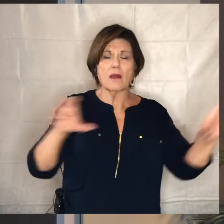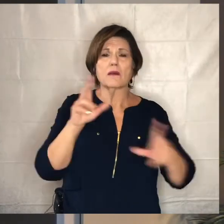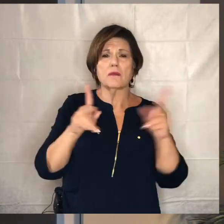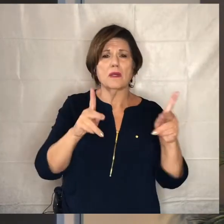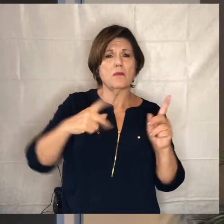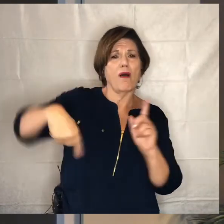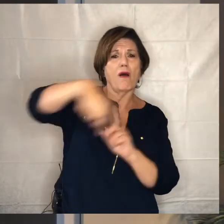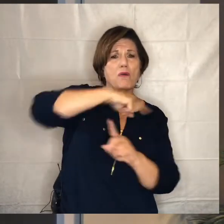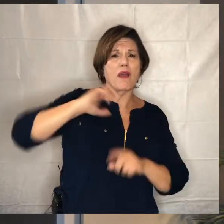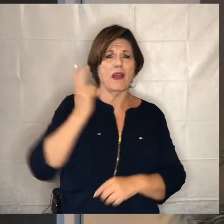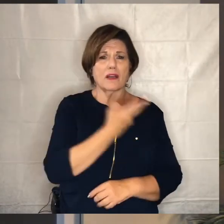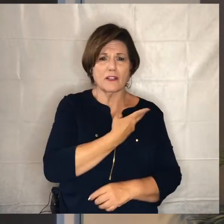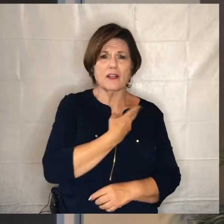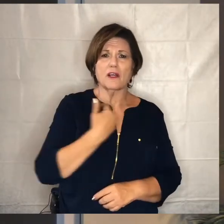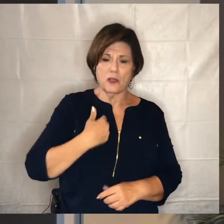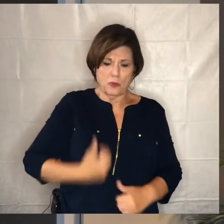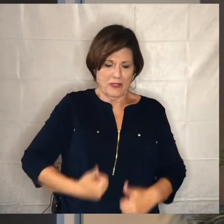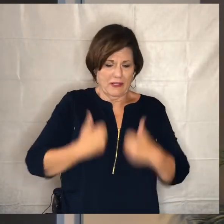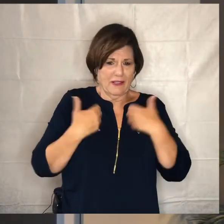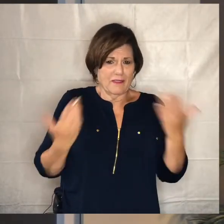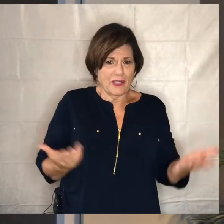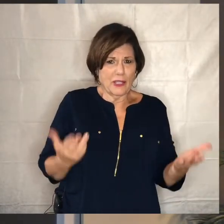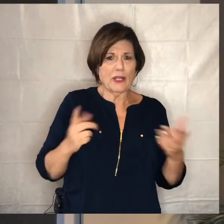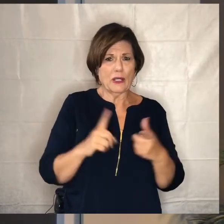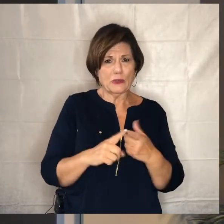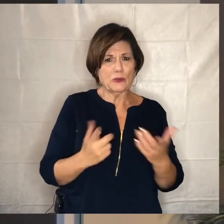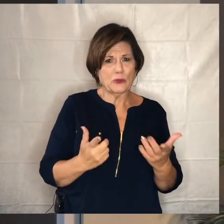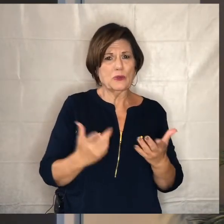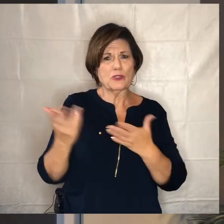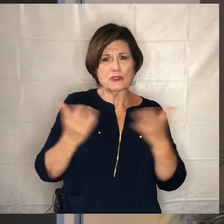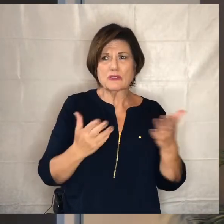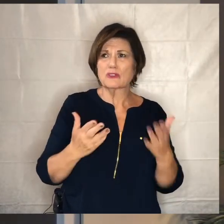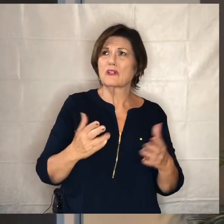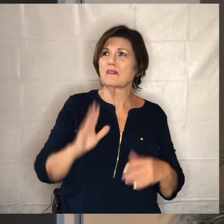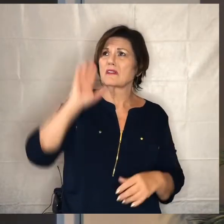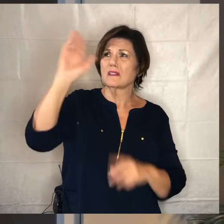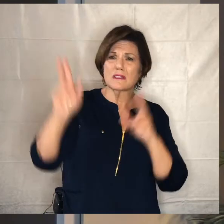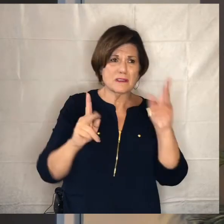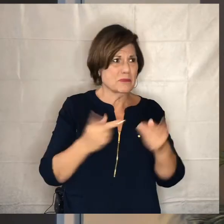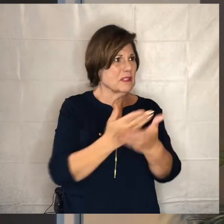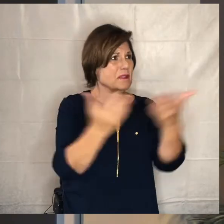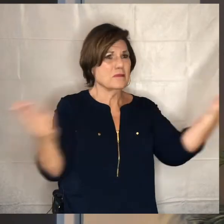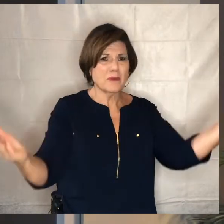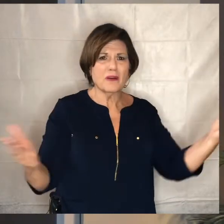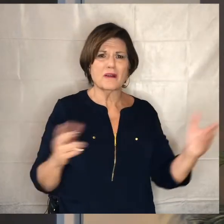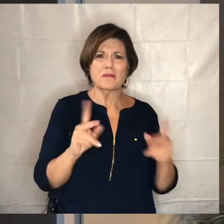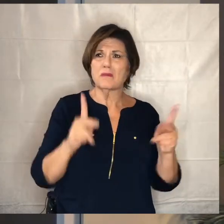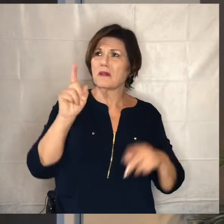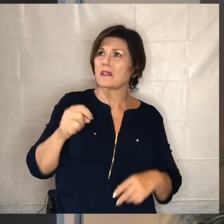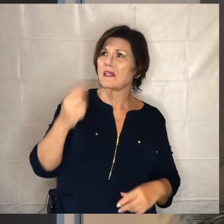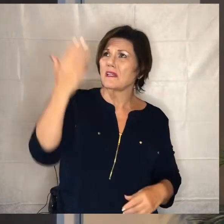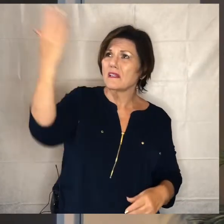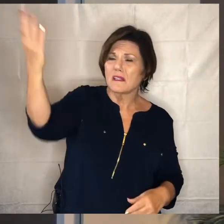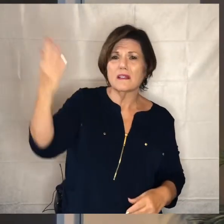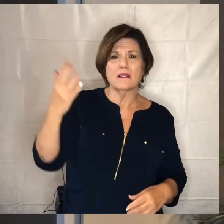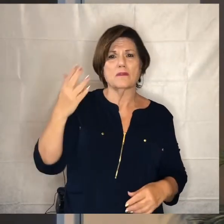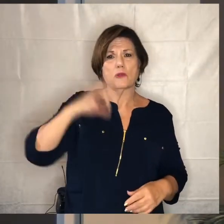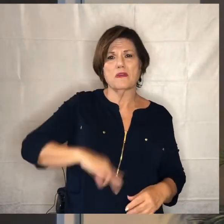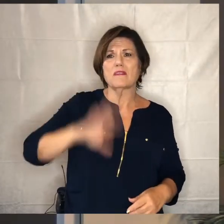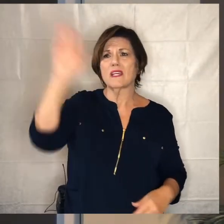we exist to serve the community we exist to train up disciples that learn to leverage all they have to benefit the kingdom and